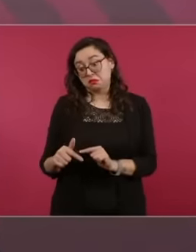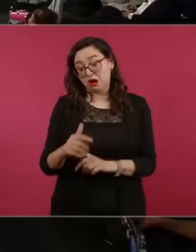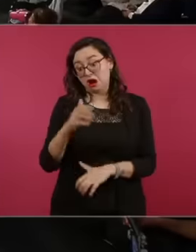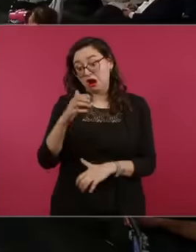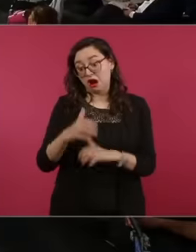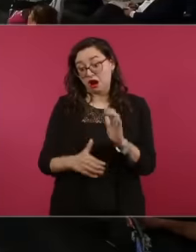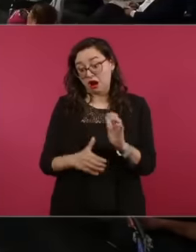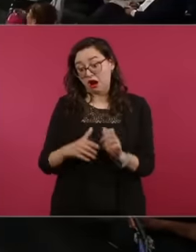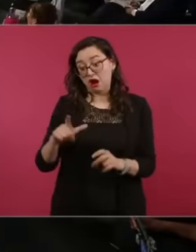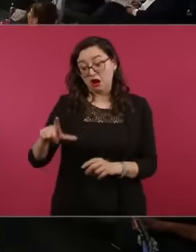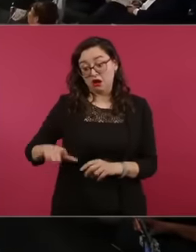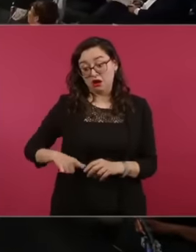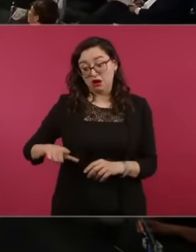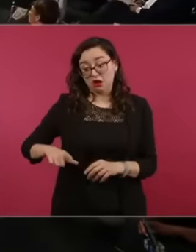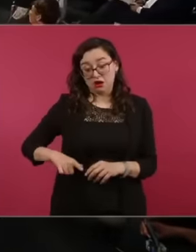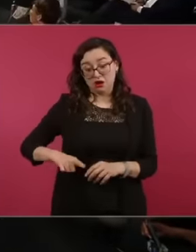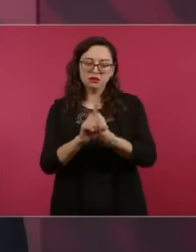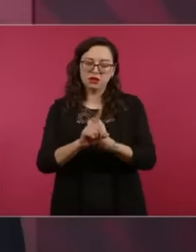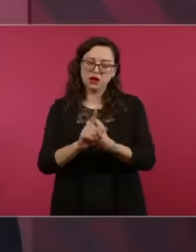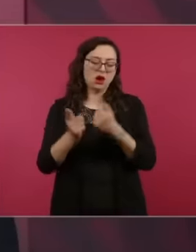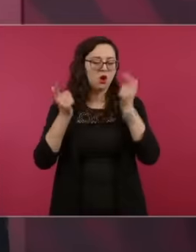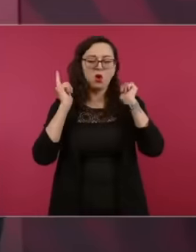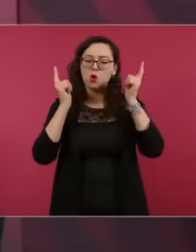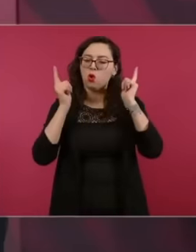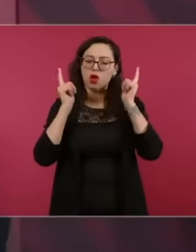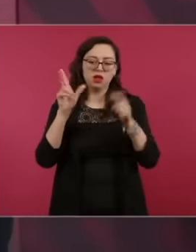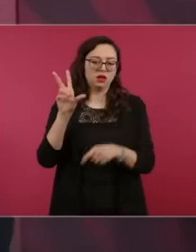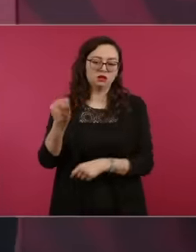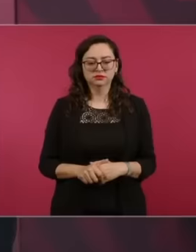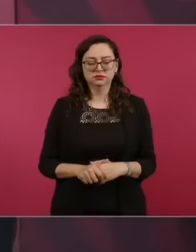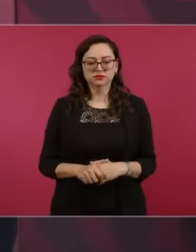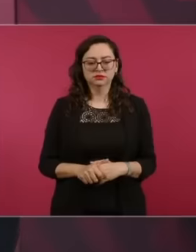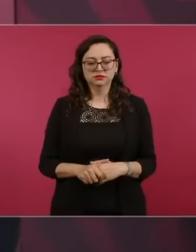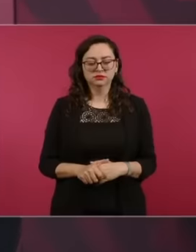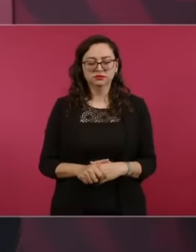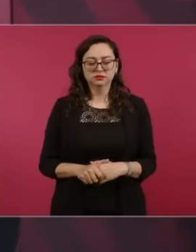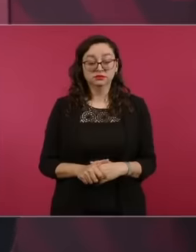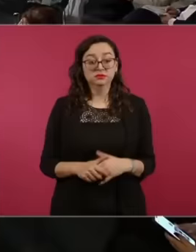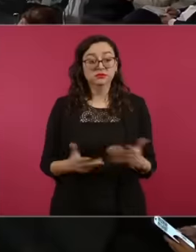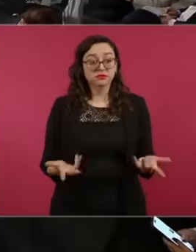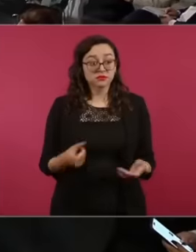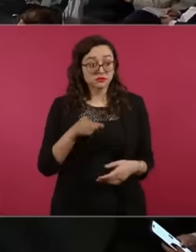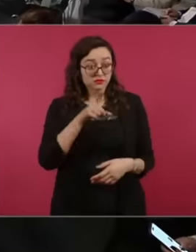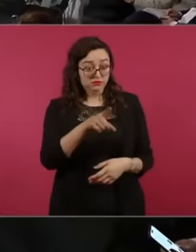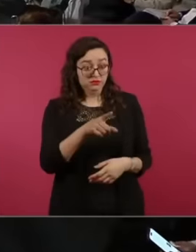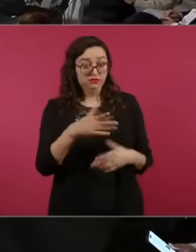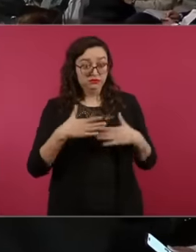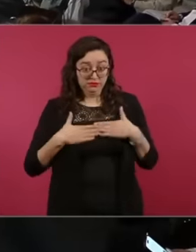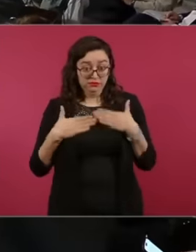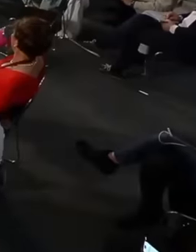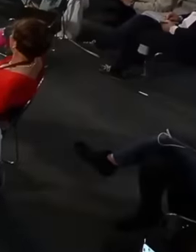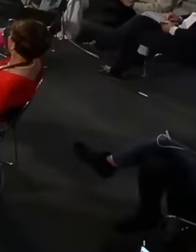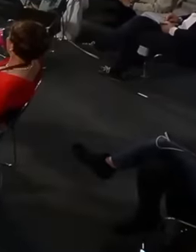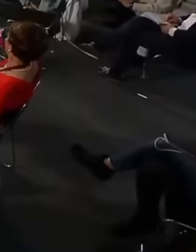I would trust that this matter pending there would be resolved before the end of his administration. Yes,